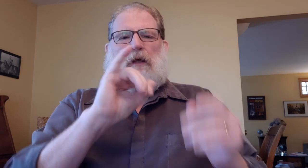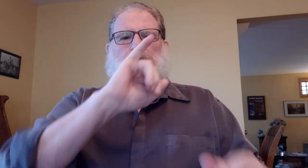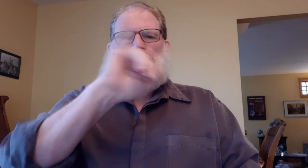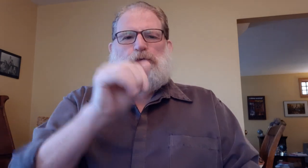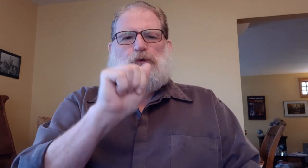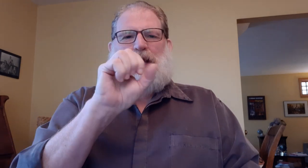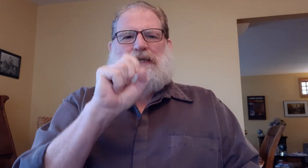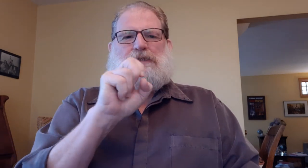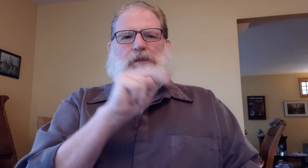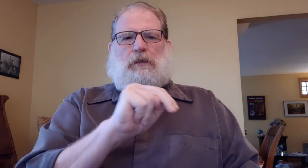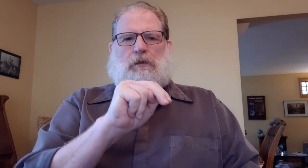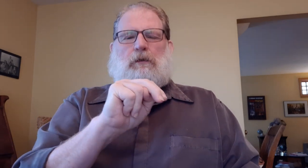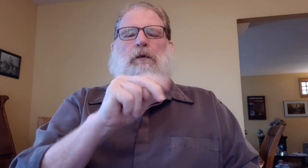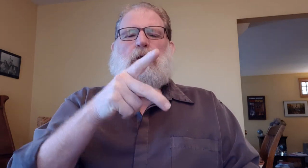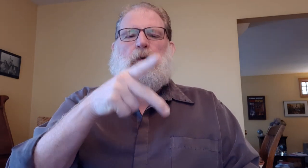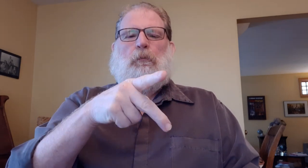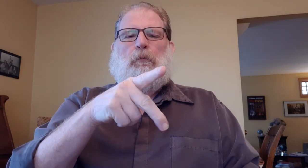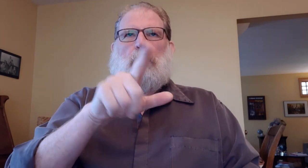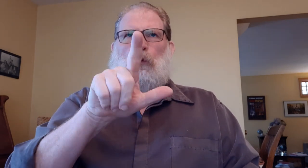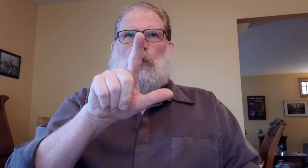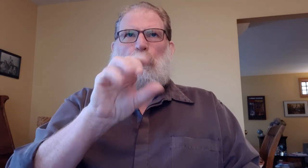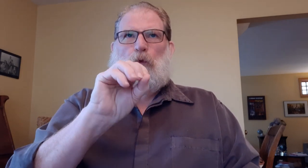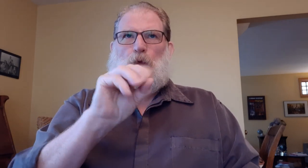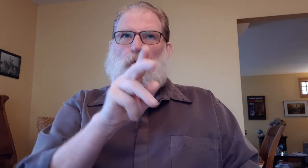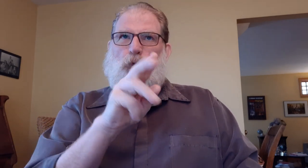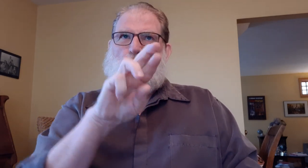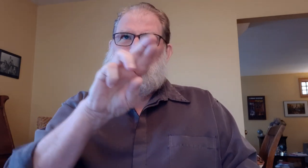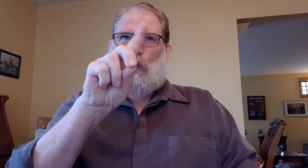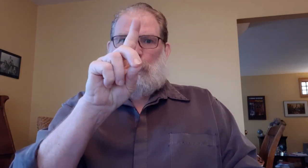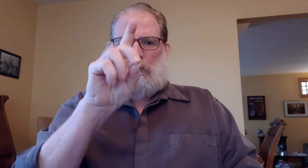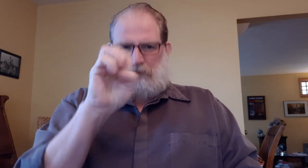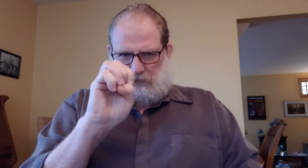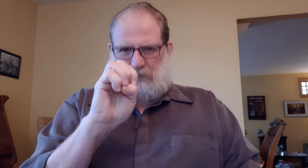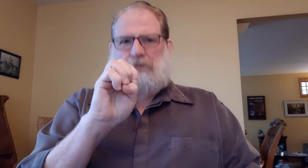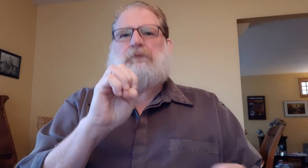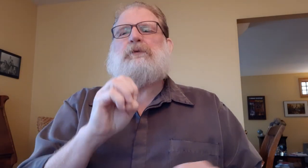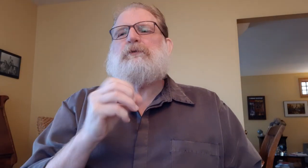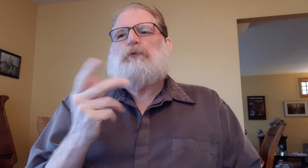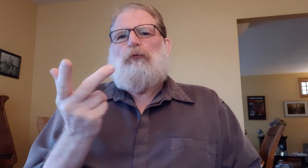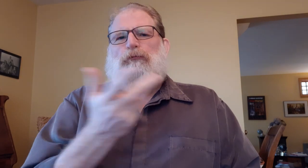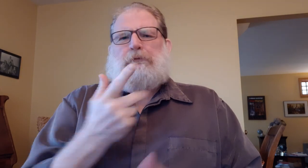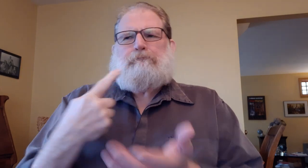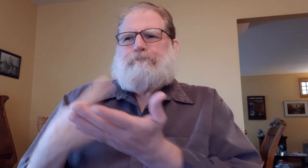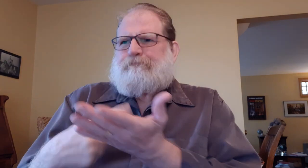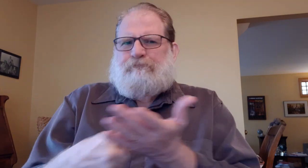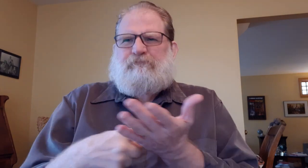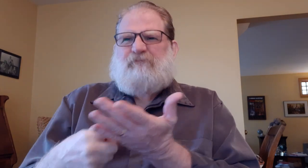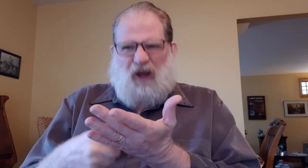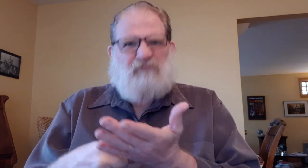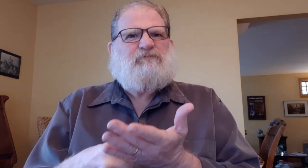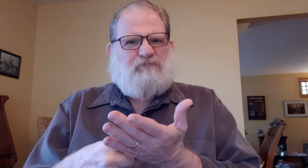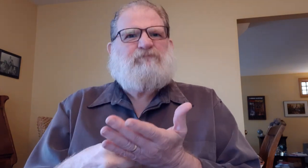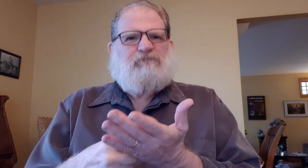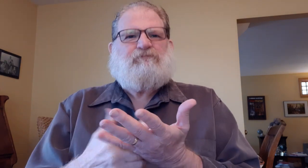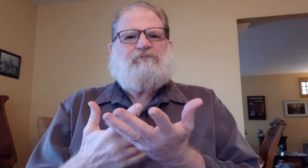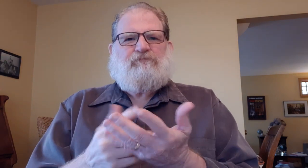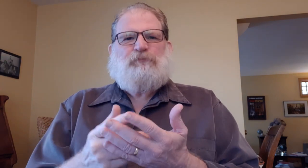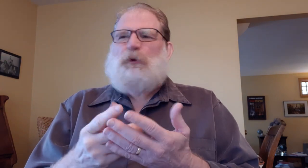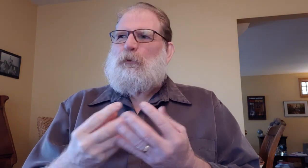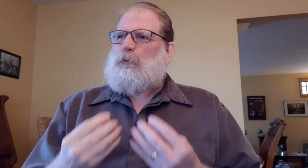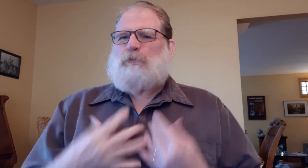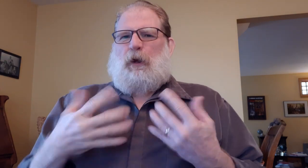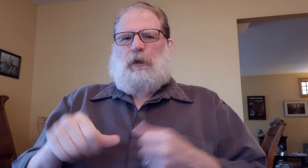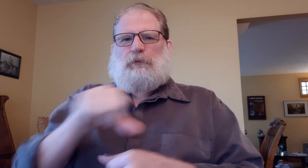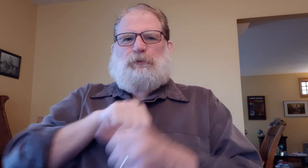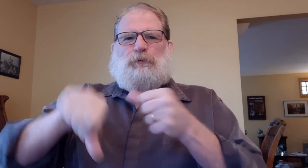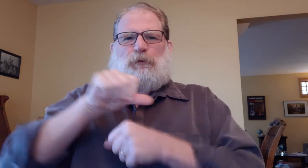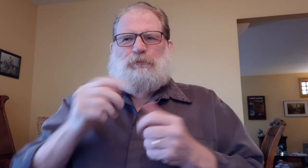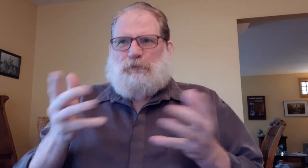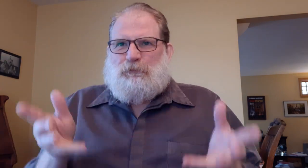He contacted Jason Plourde then we got together to discuss further steps.